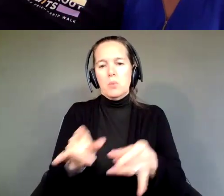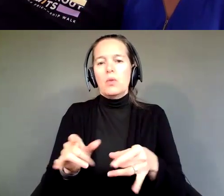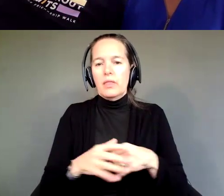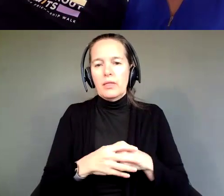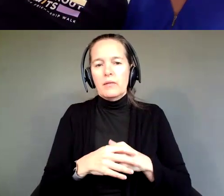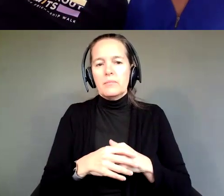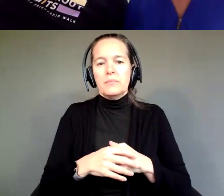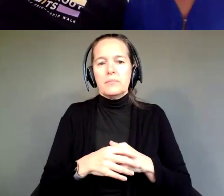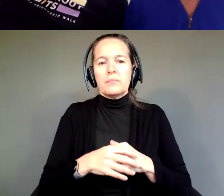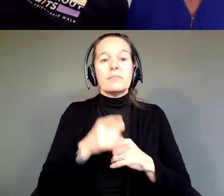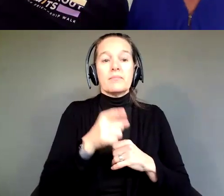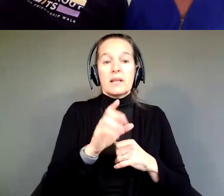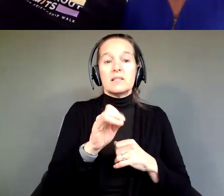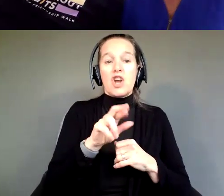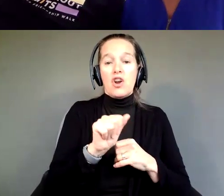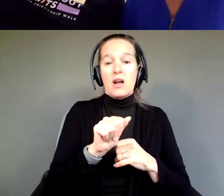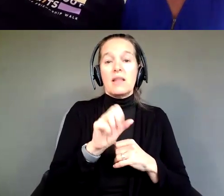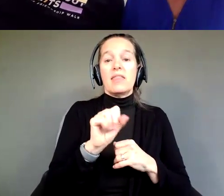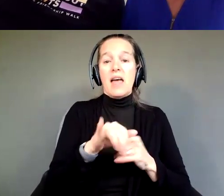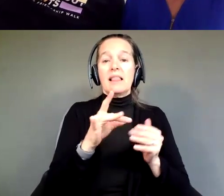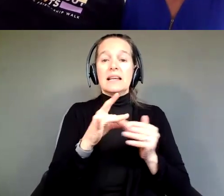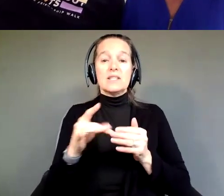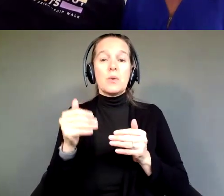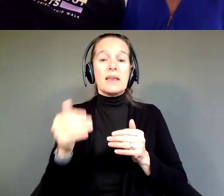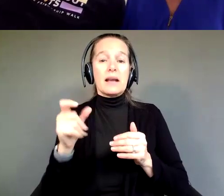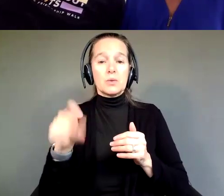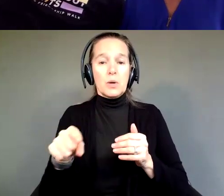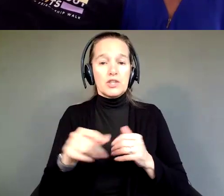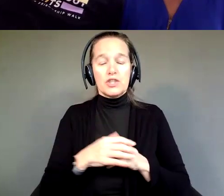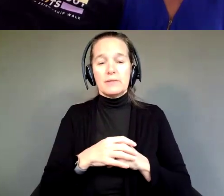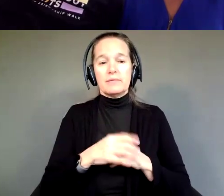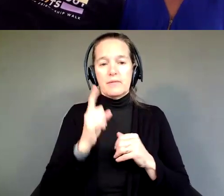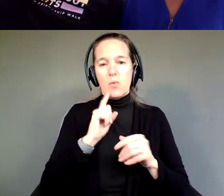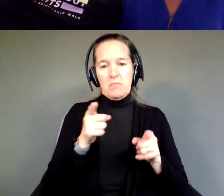That actually leads us into the next question that I have for all of you,